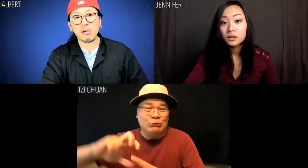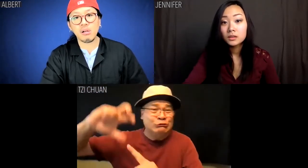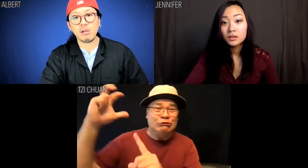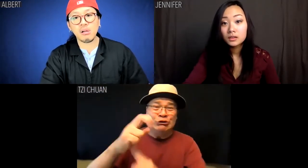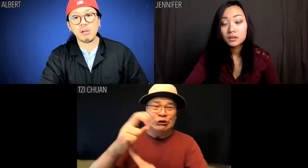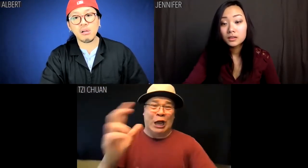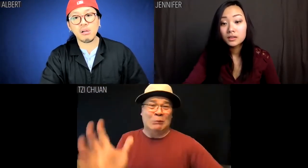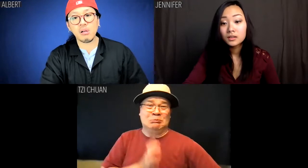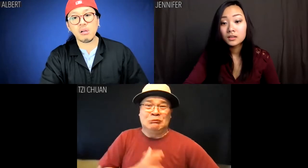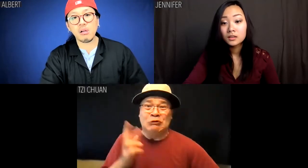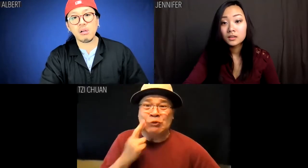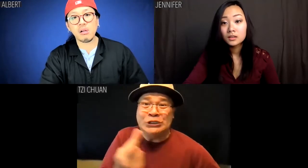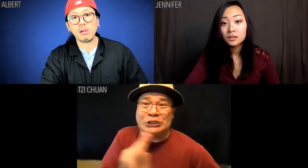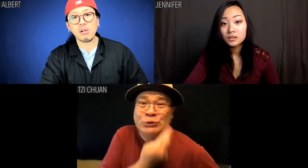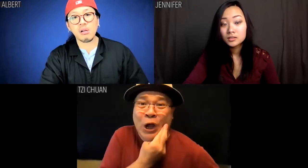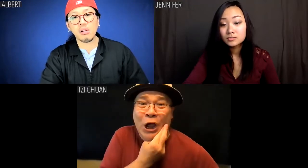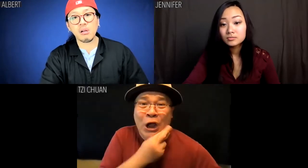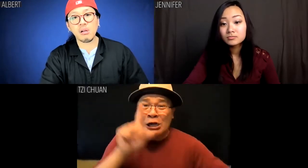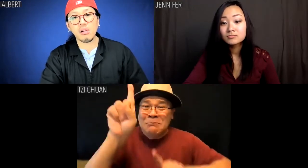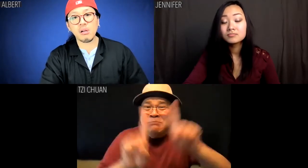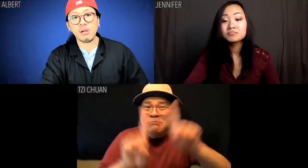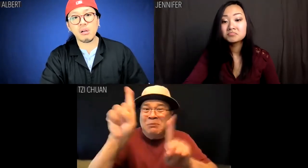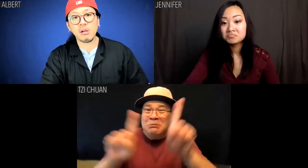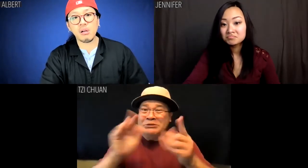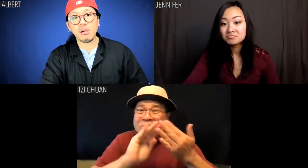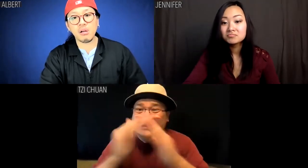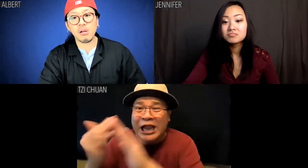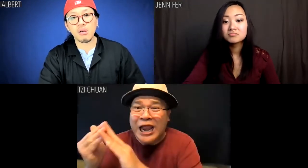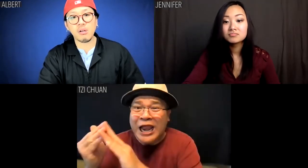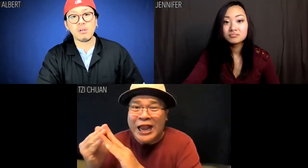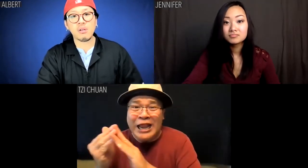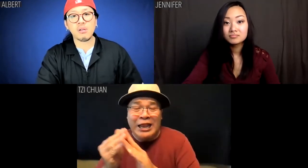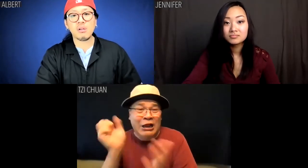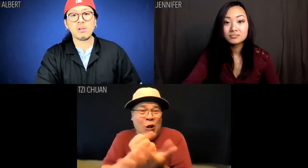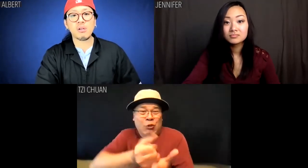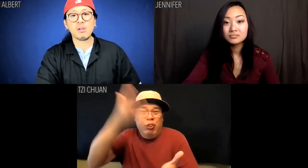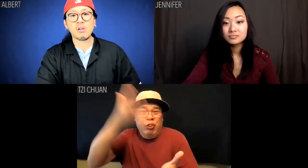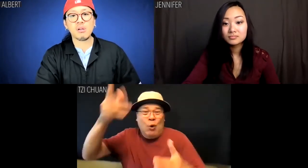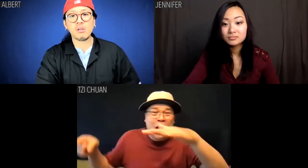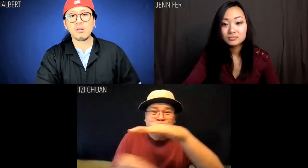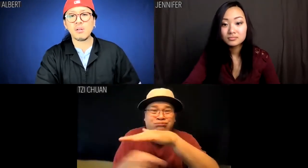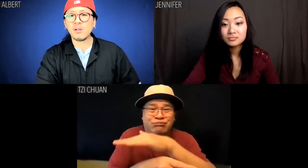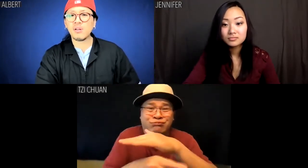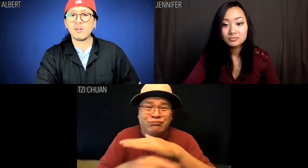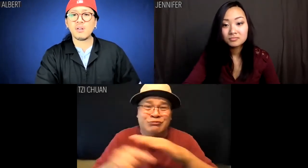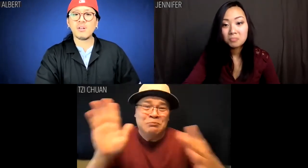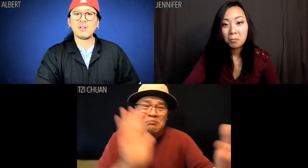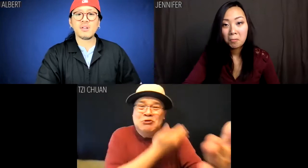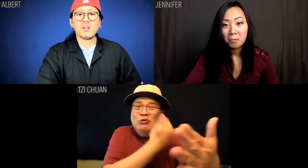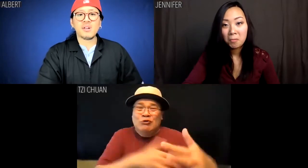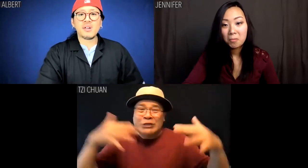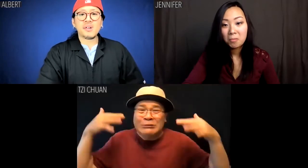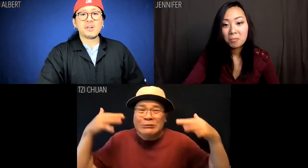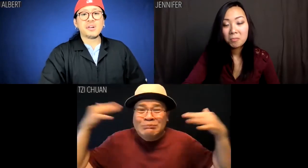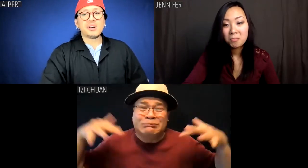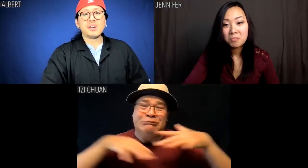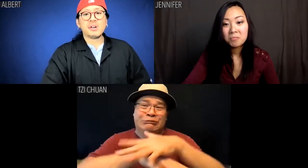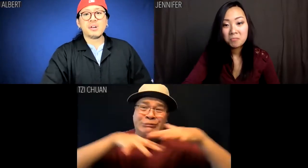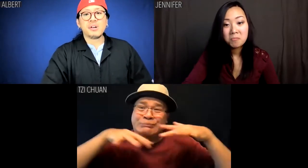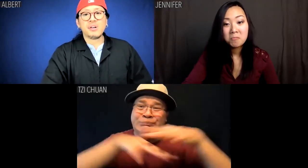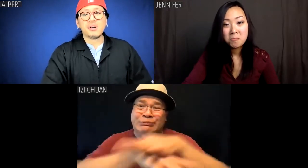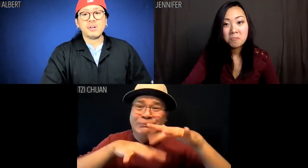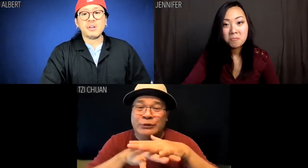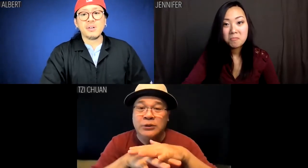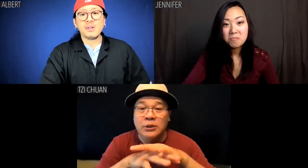We have world class cuisine, a bustling cityscape, a thriving underground music scene.